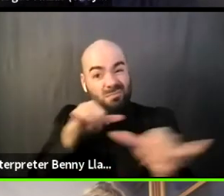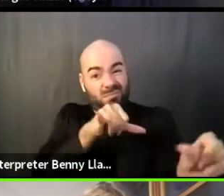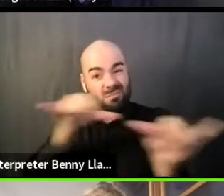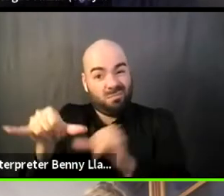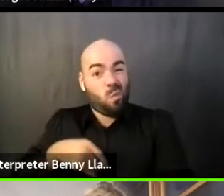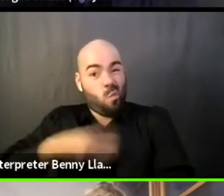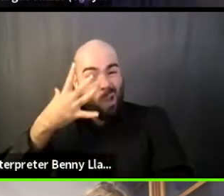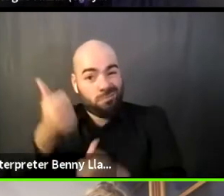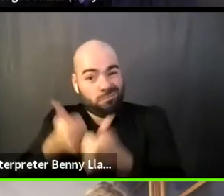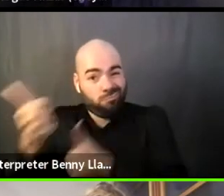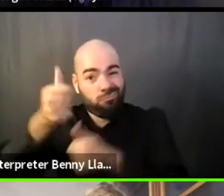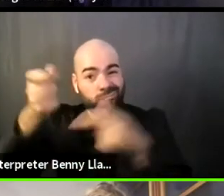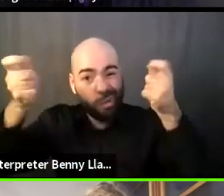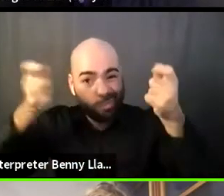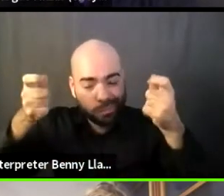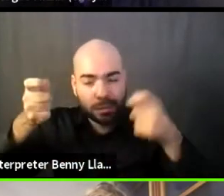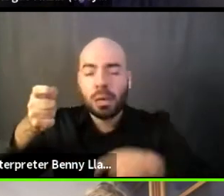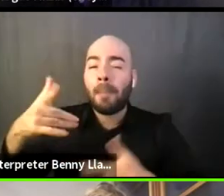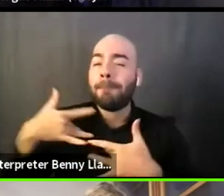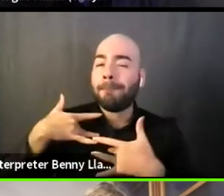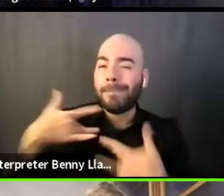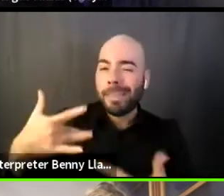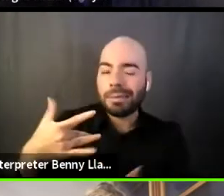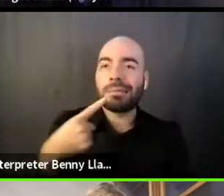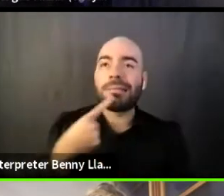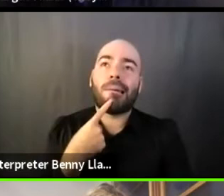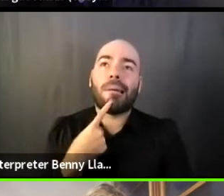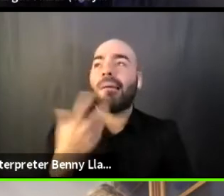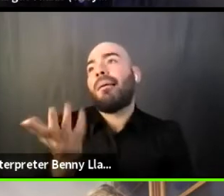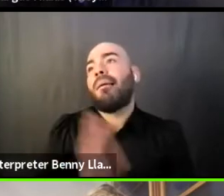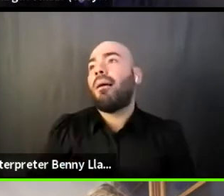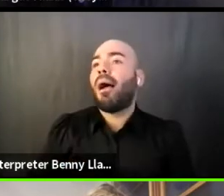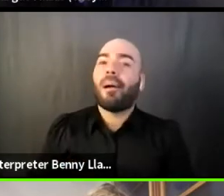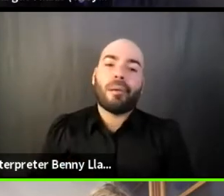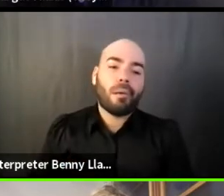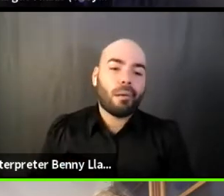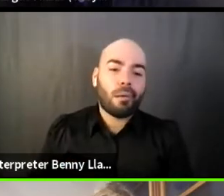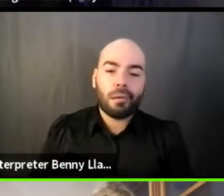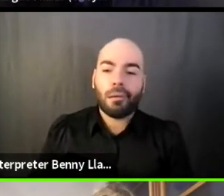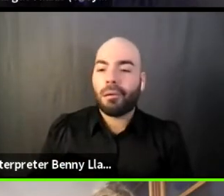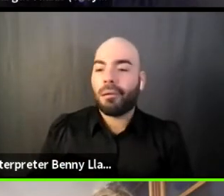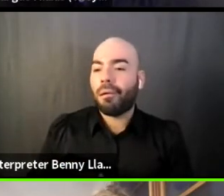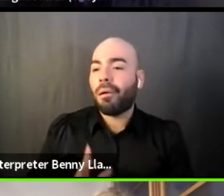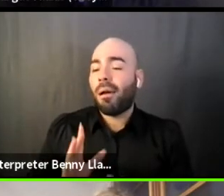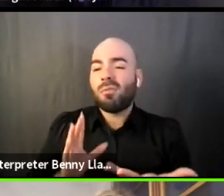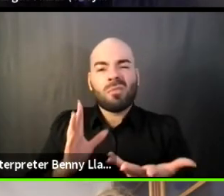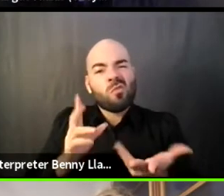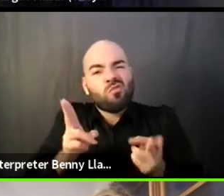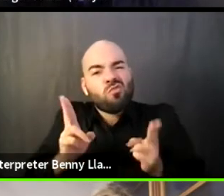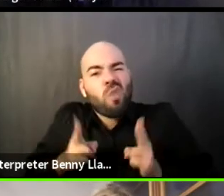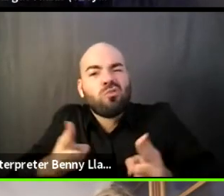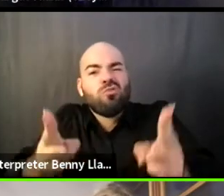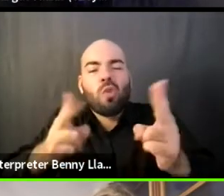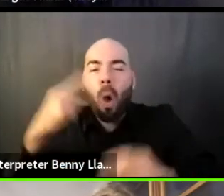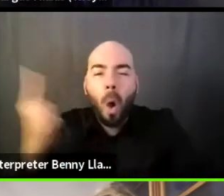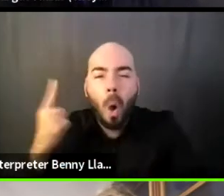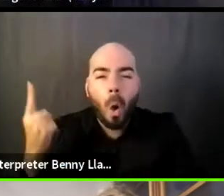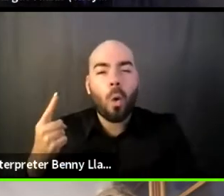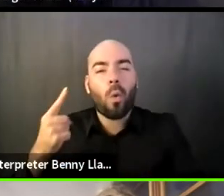that have said, like, you know, to rush something, to work towards something so specific